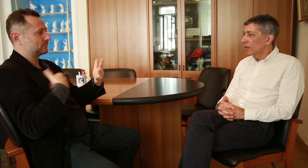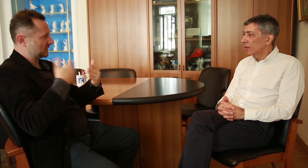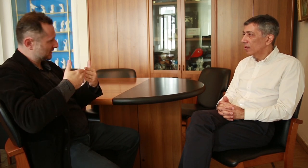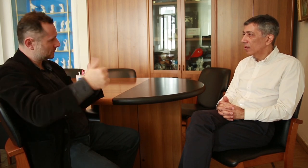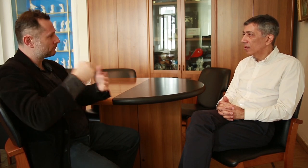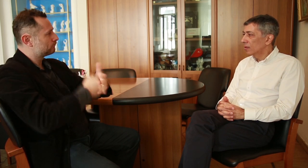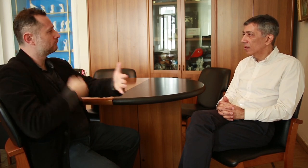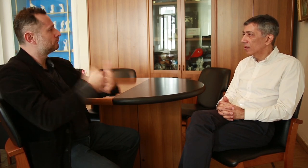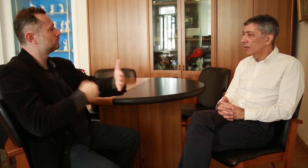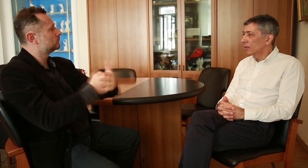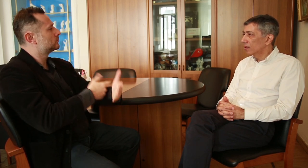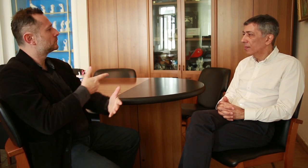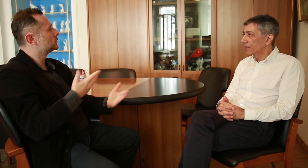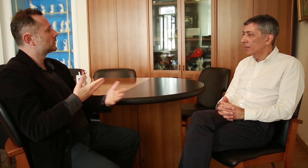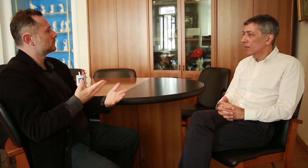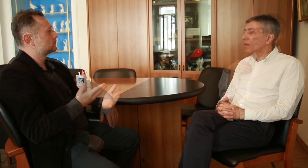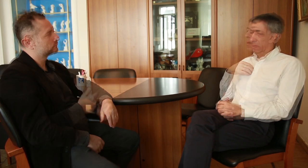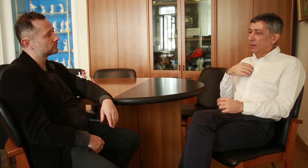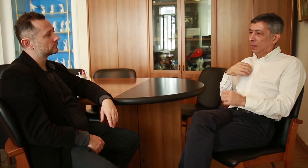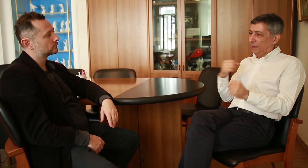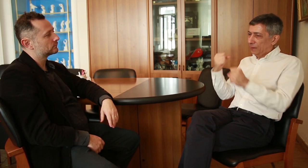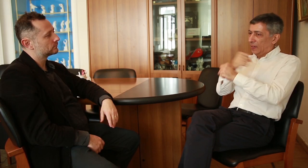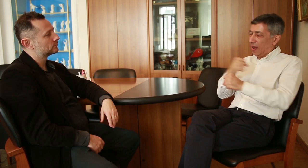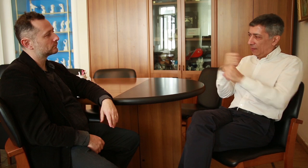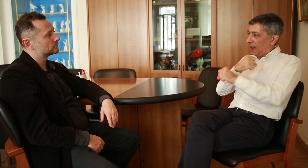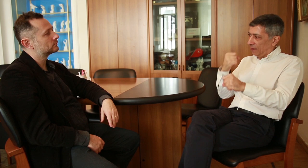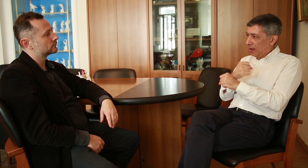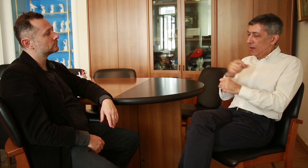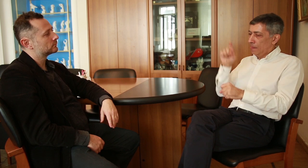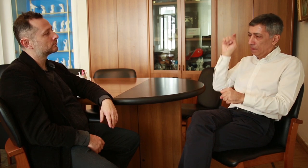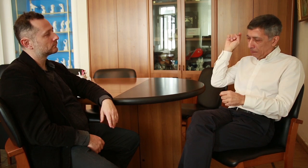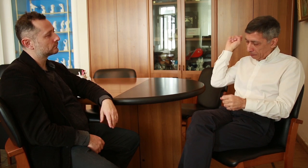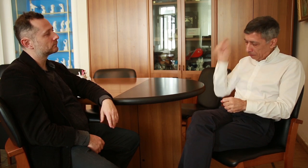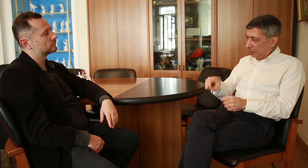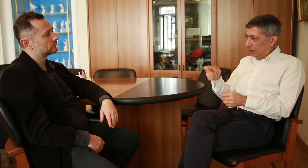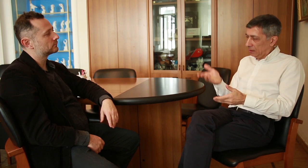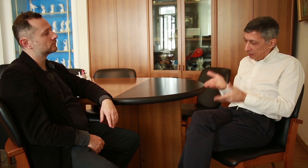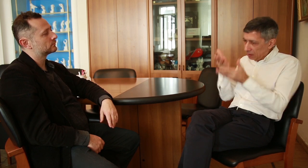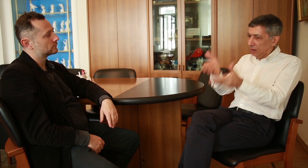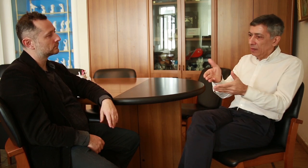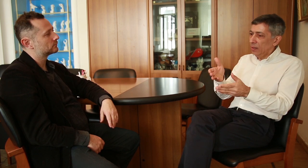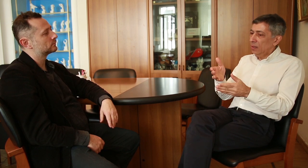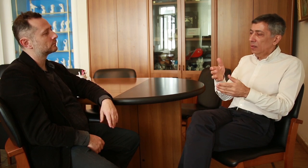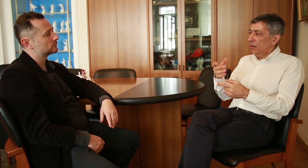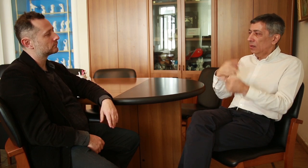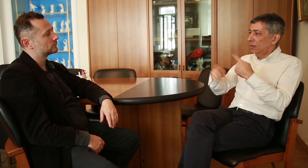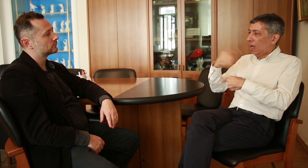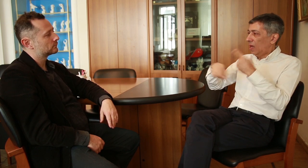wish you could accomplish? What challenges do you face? Vladimir: We are fighting for recognition of Russian